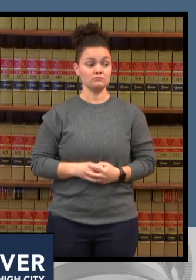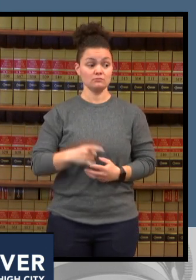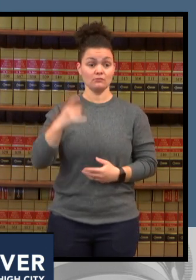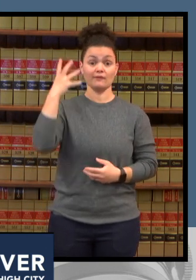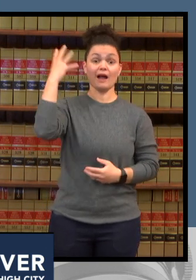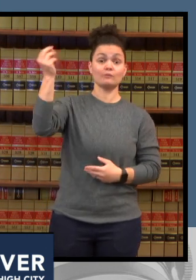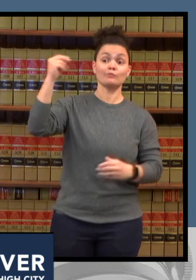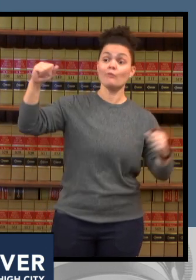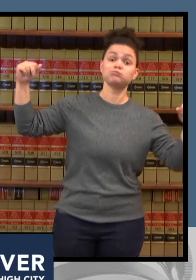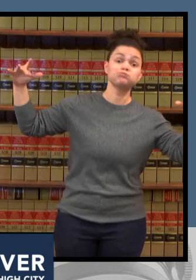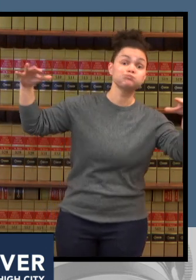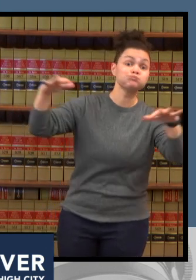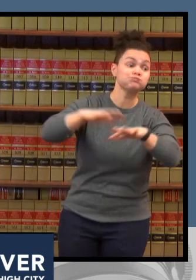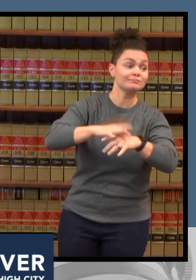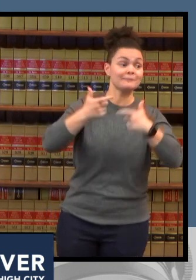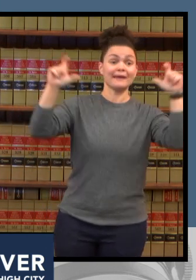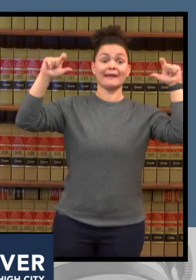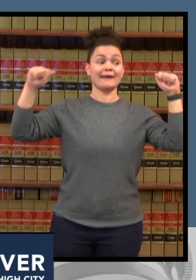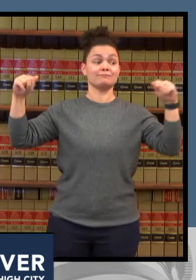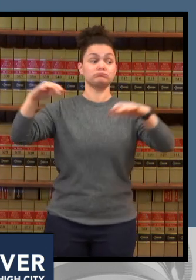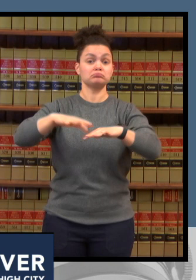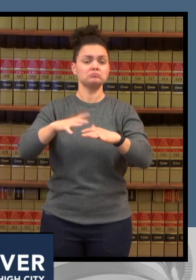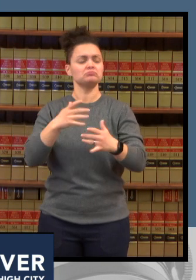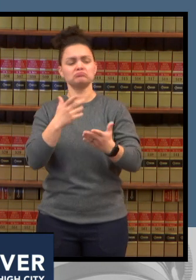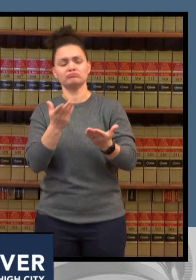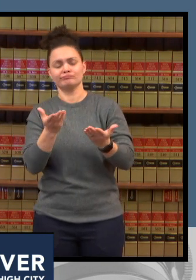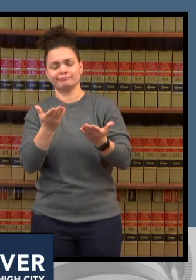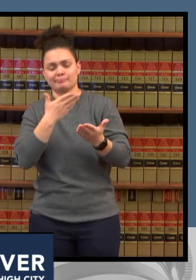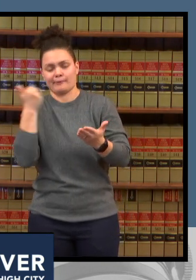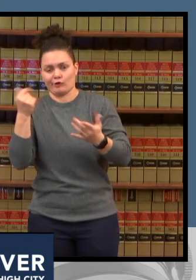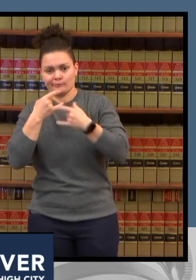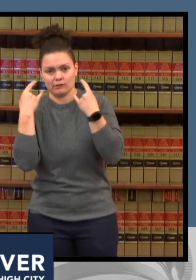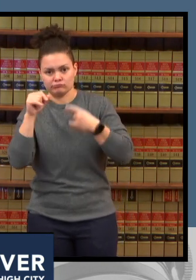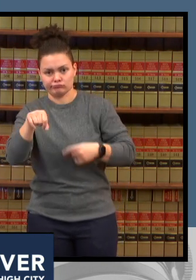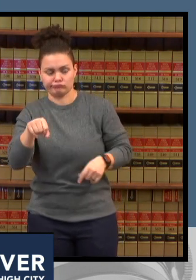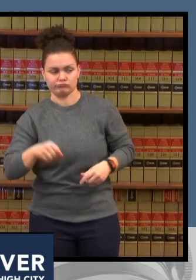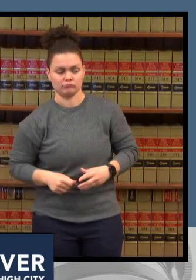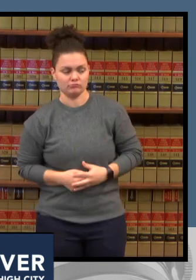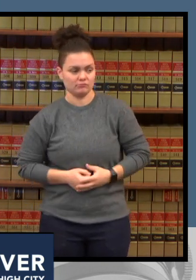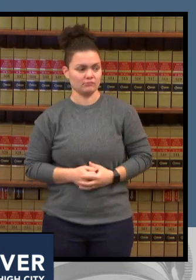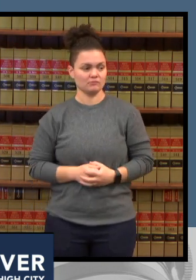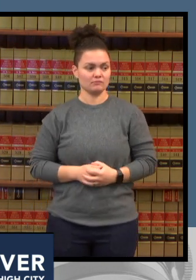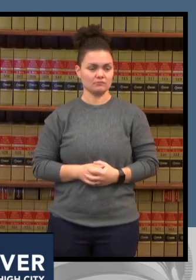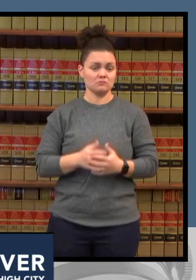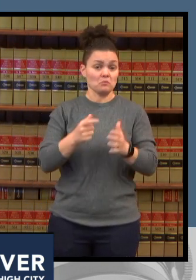it's not a bad idea to wear face covering but that's not a part of the mandate regulated venues